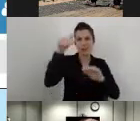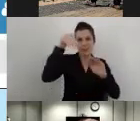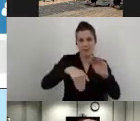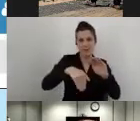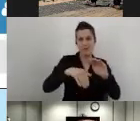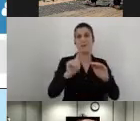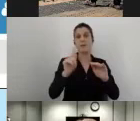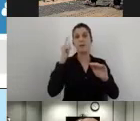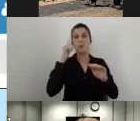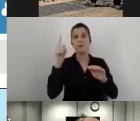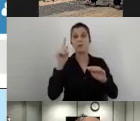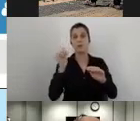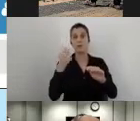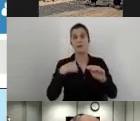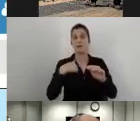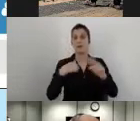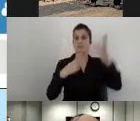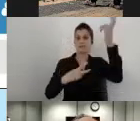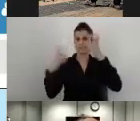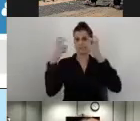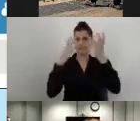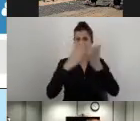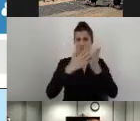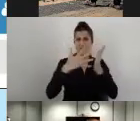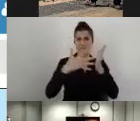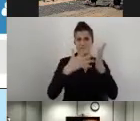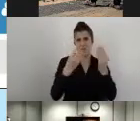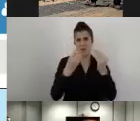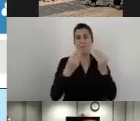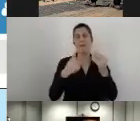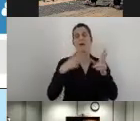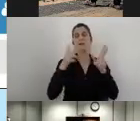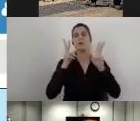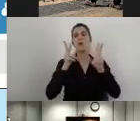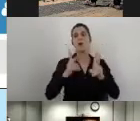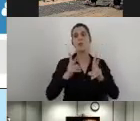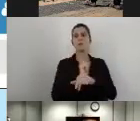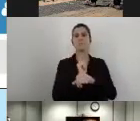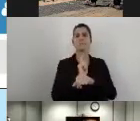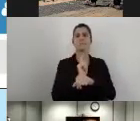if I am an experienced surveyor, I can just directly go ahead and add a picture here.